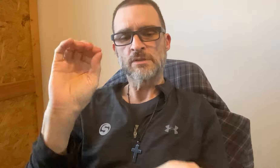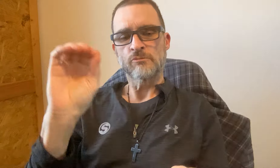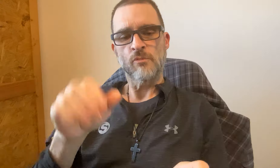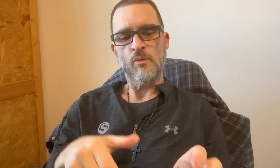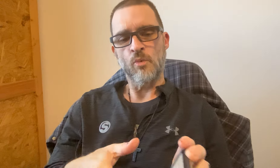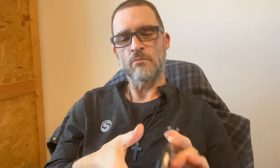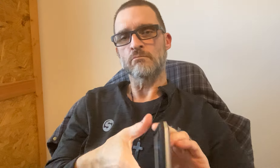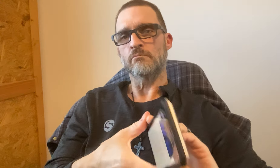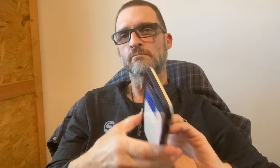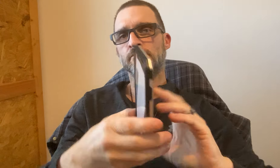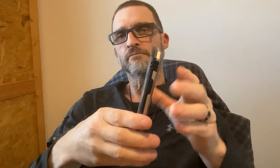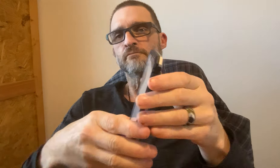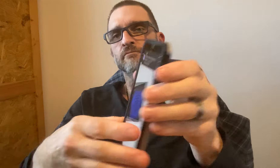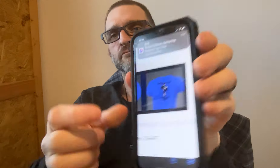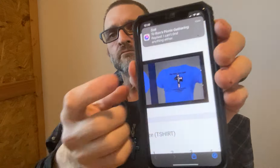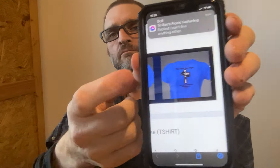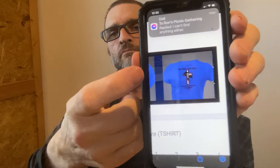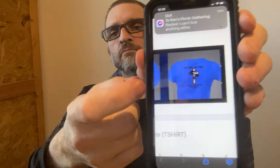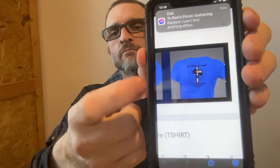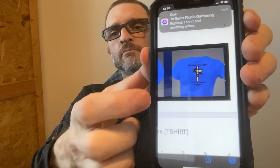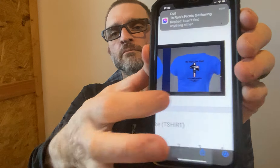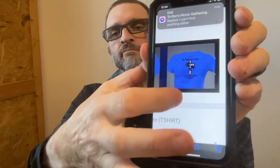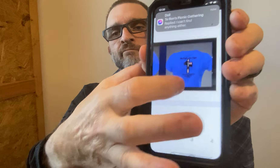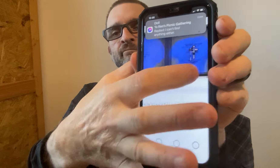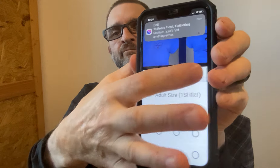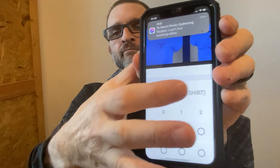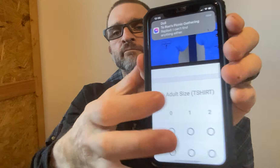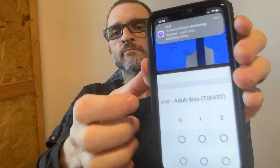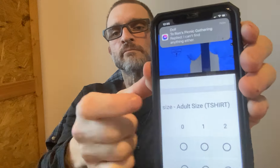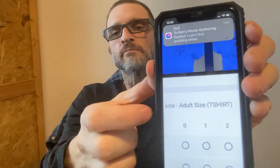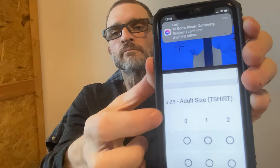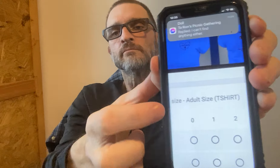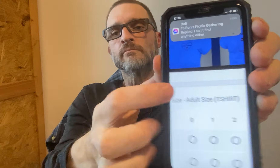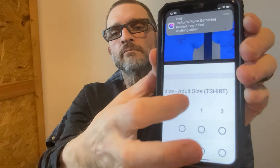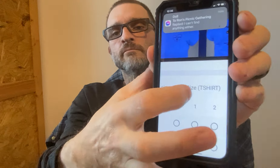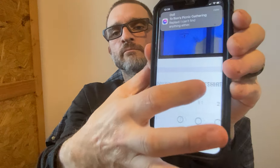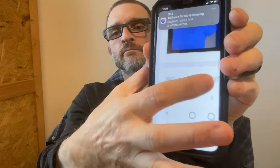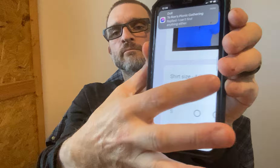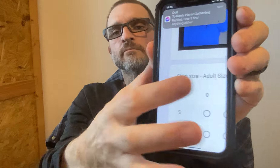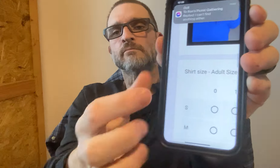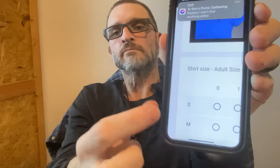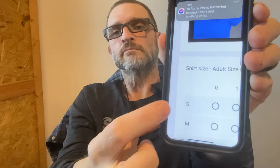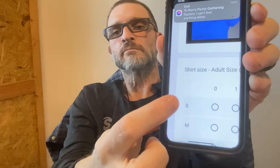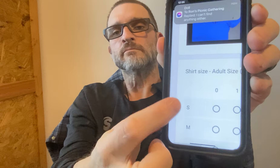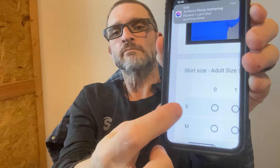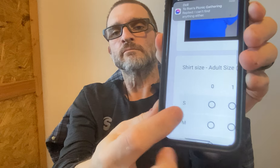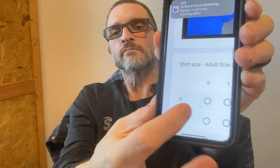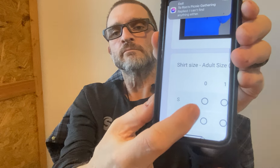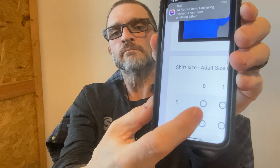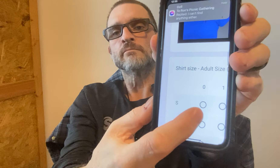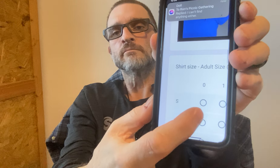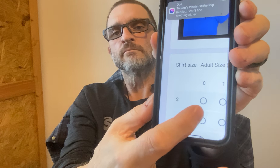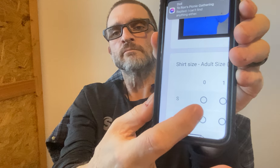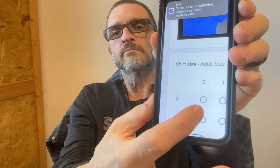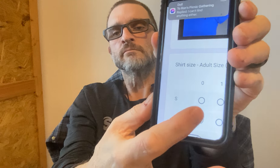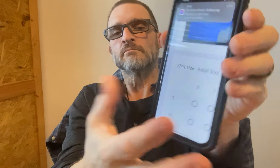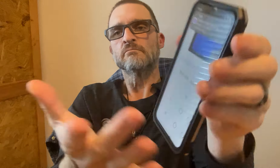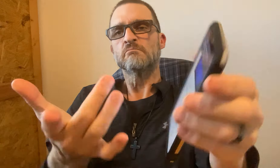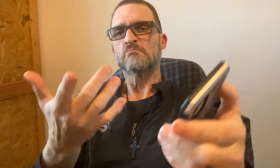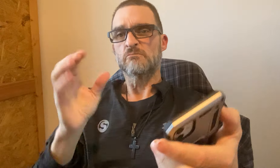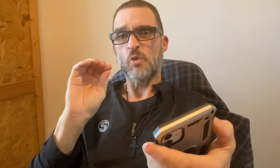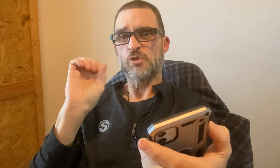Just put in 0